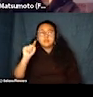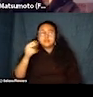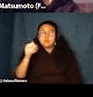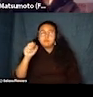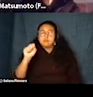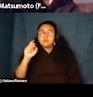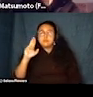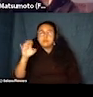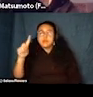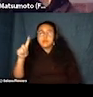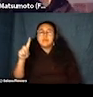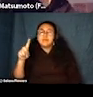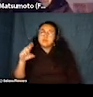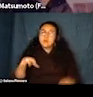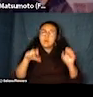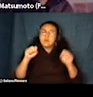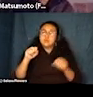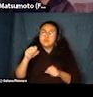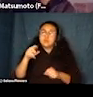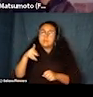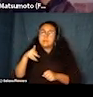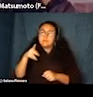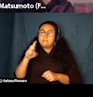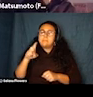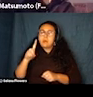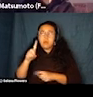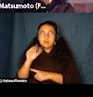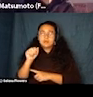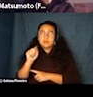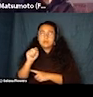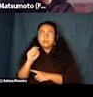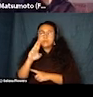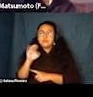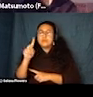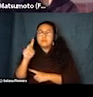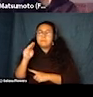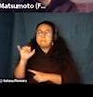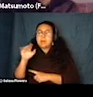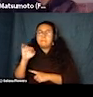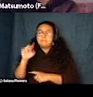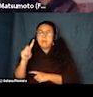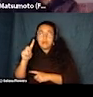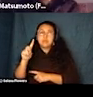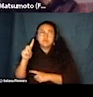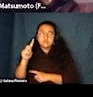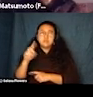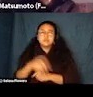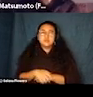He is an audio describer advocate and voice actor. In 2004, while working as an IT developer, Thomas lost